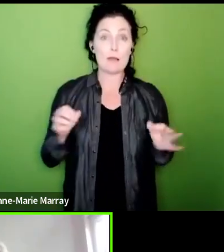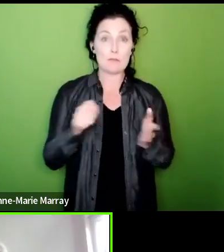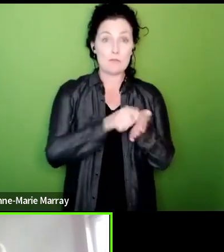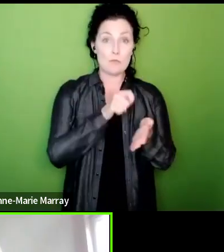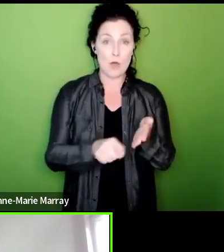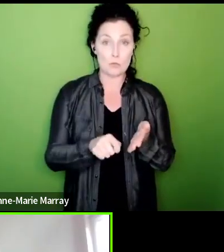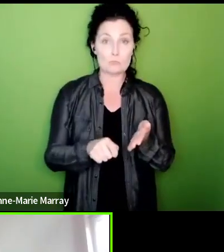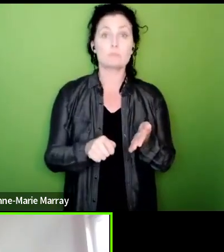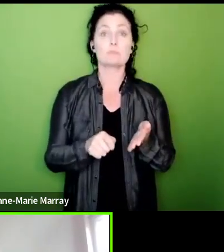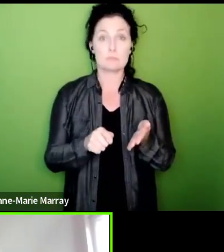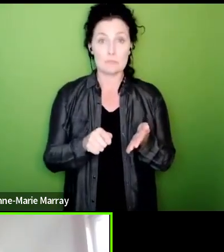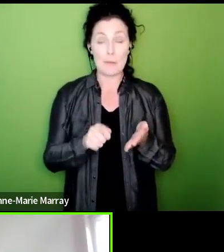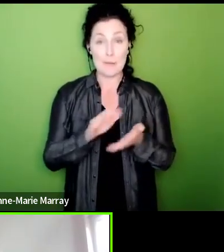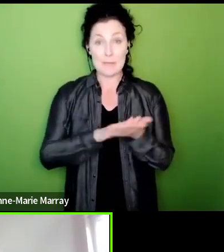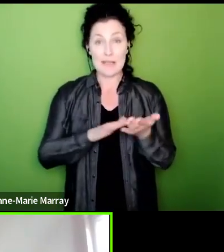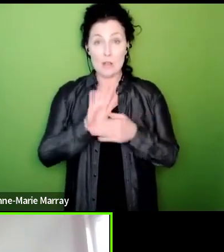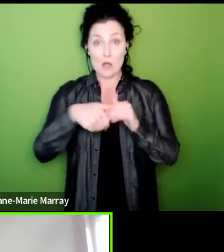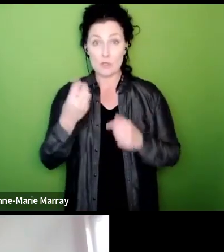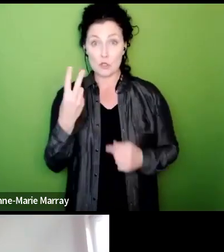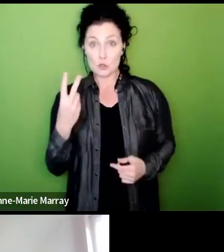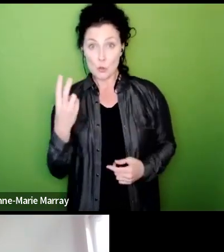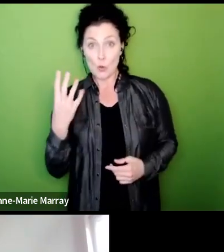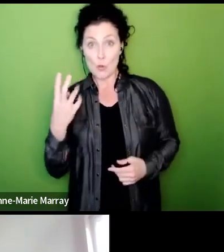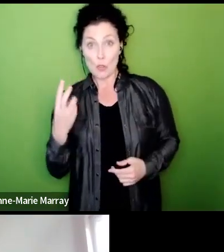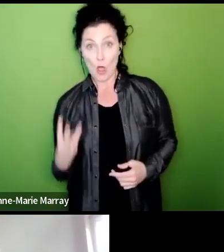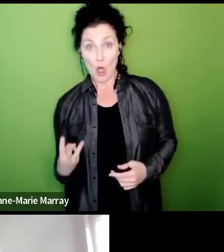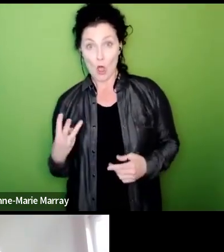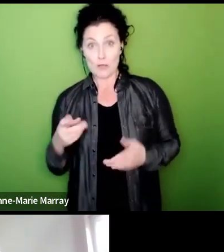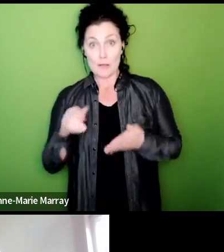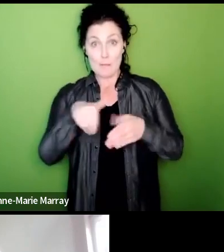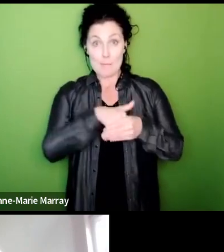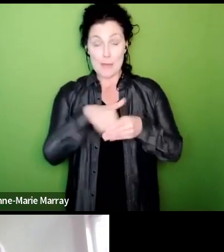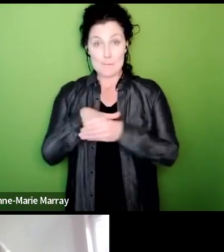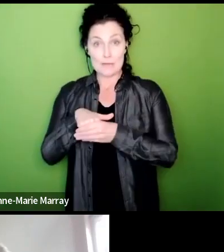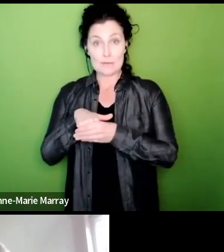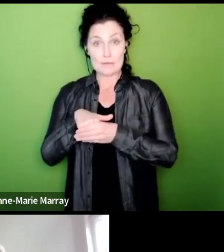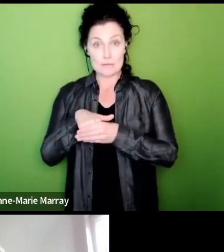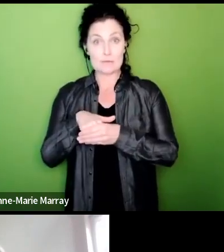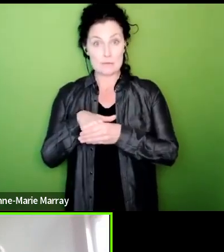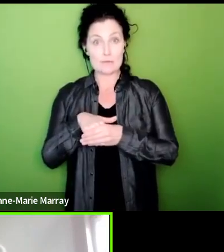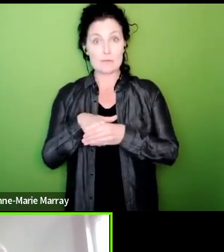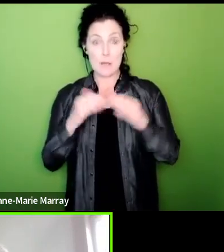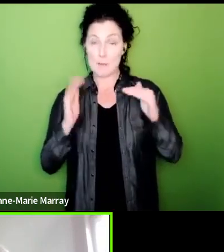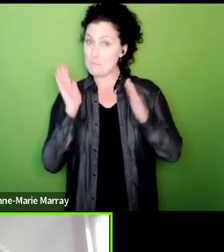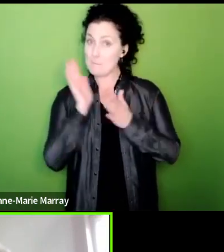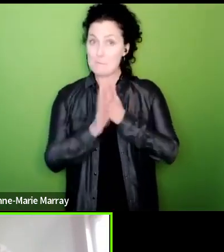over two-thirds of members who occurred in this ballot have got a ballot threshold passed and